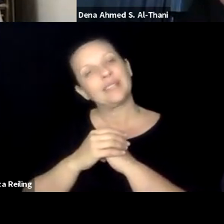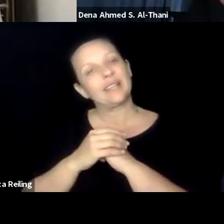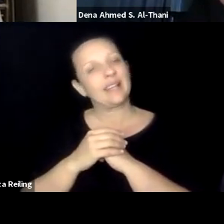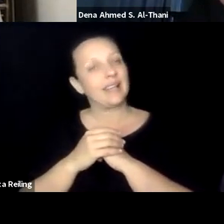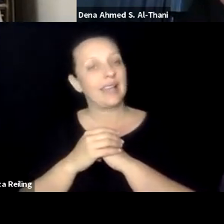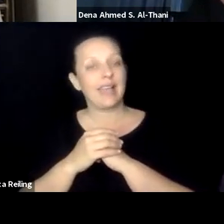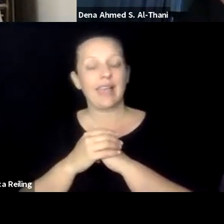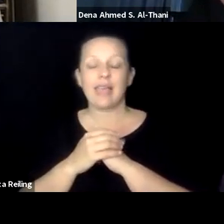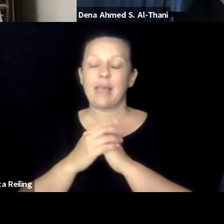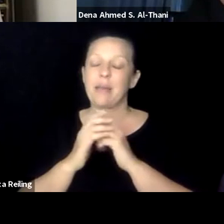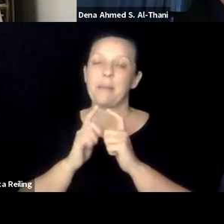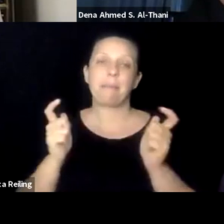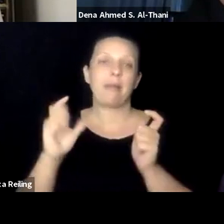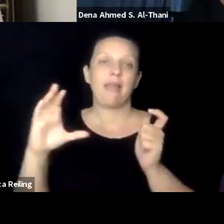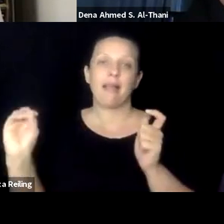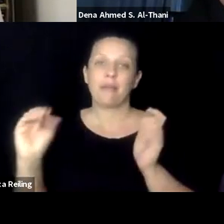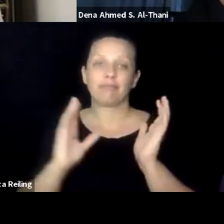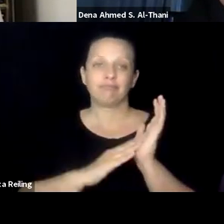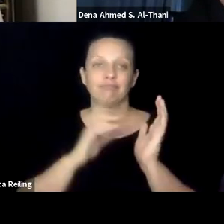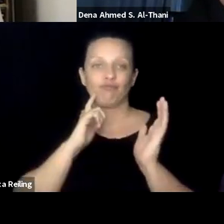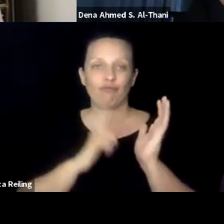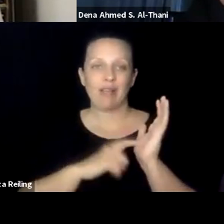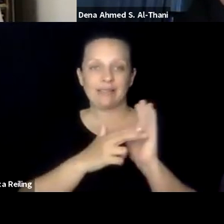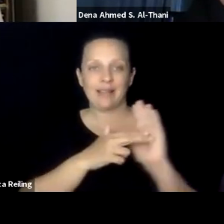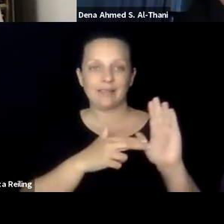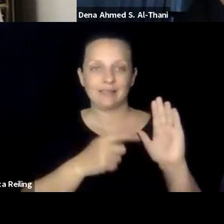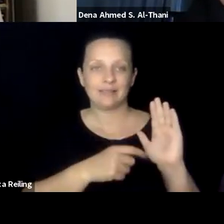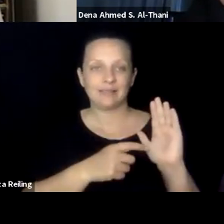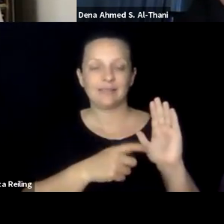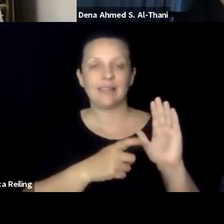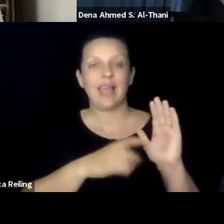that is industrywidely acknowledged.